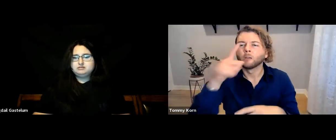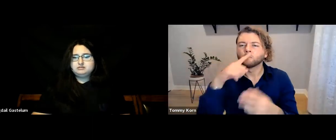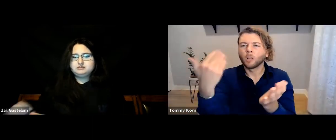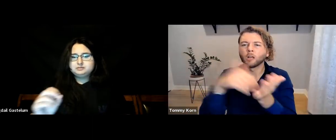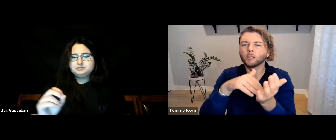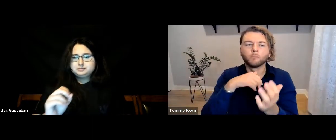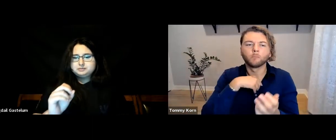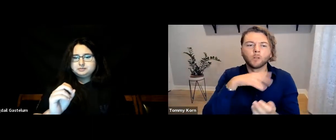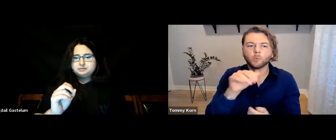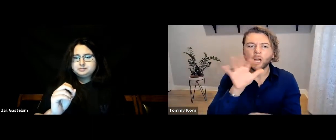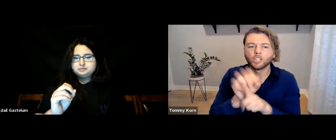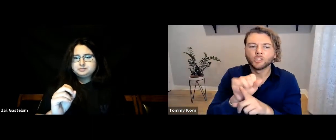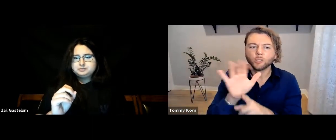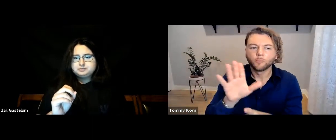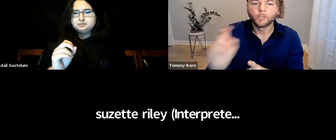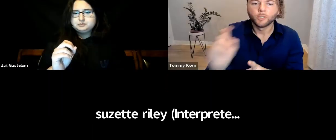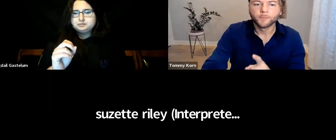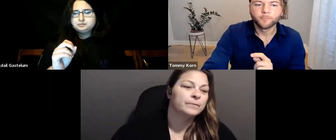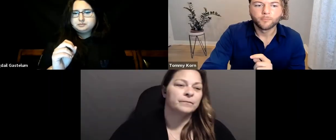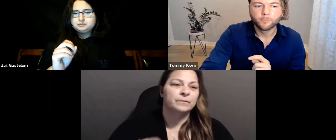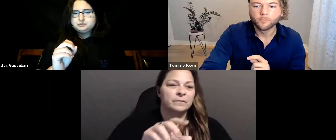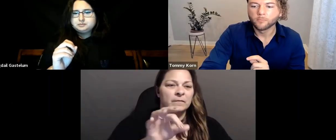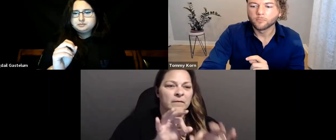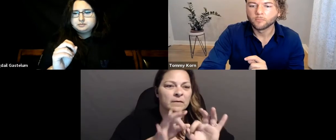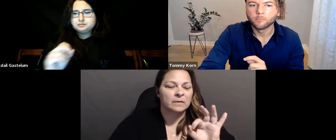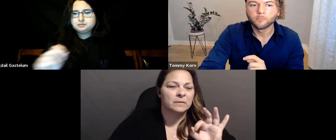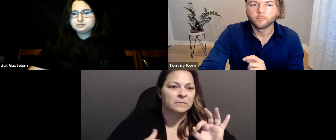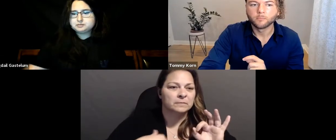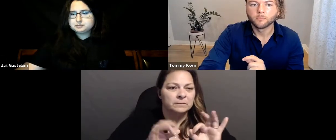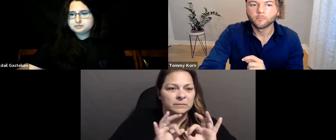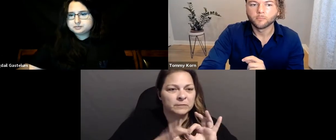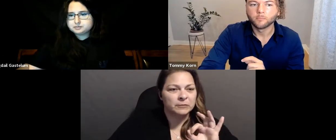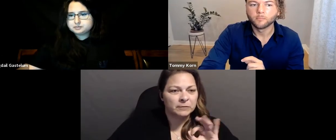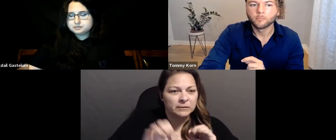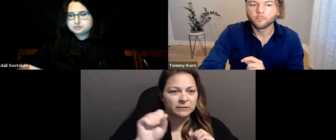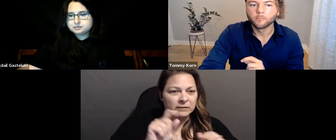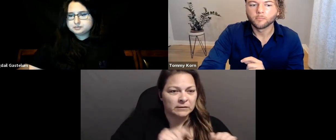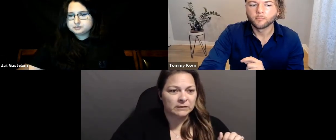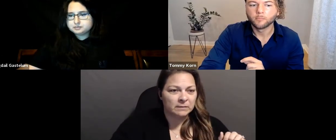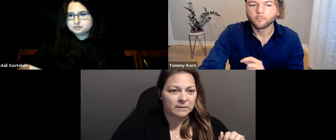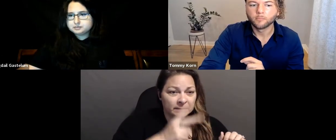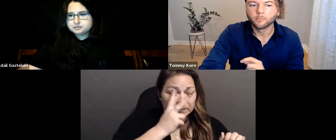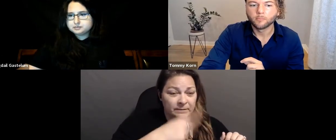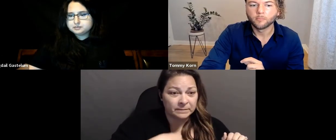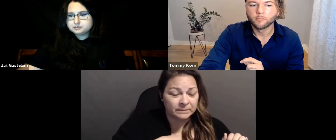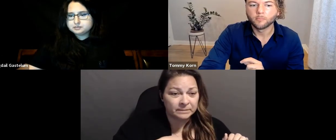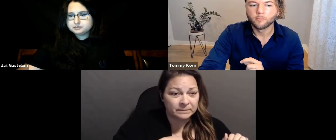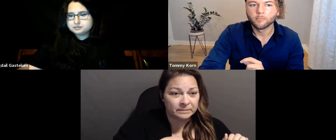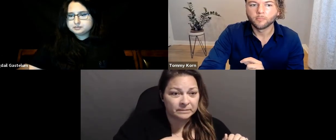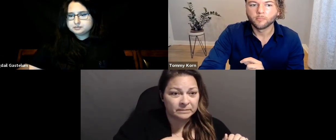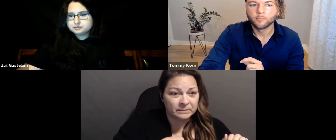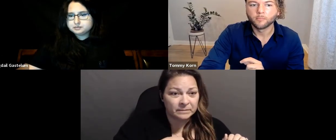Do you mind repeating the question? I didn’t quite catch it. [Suzette] This is the interpreter. Tommy, can you see me?